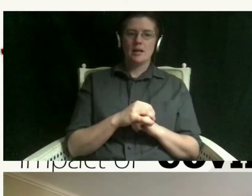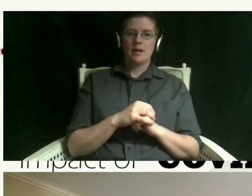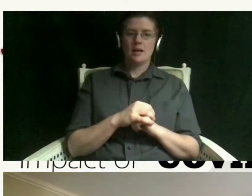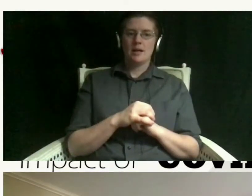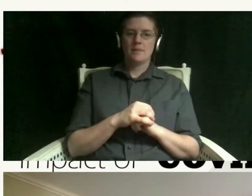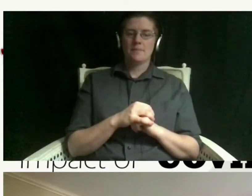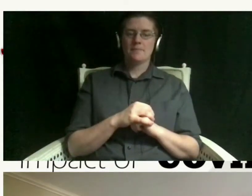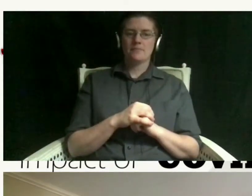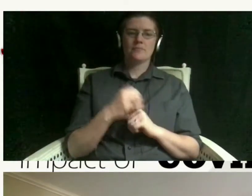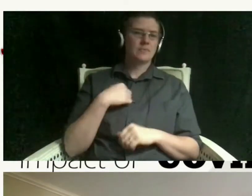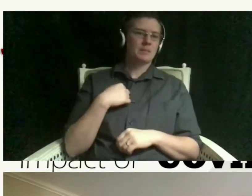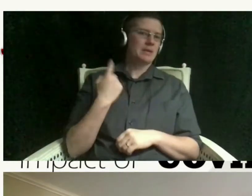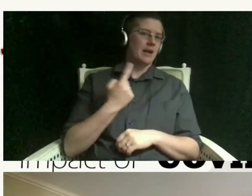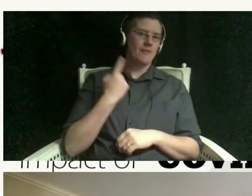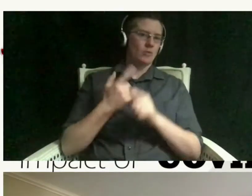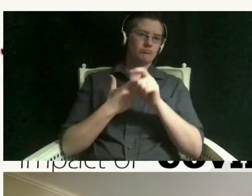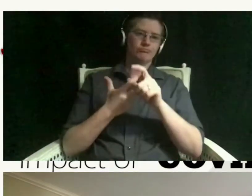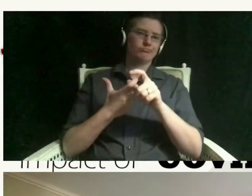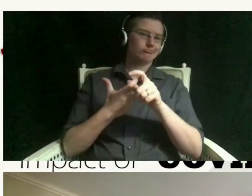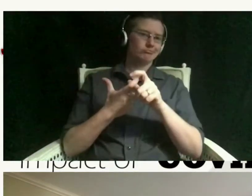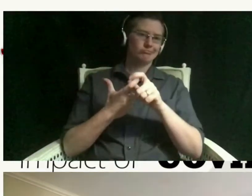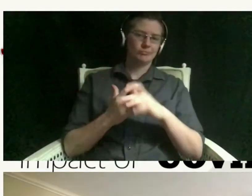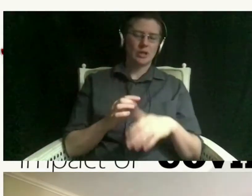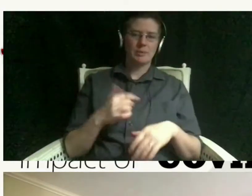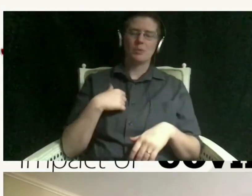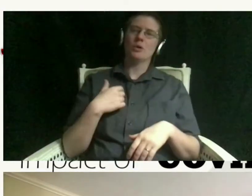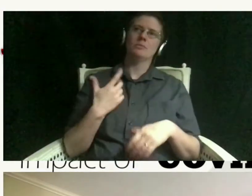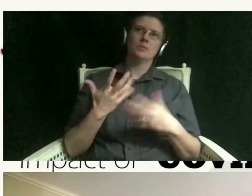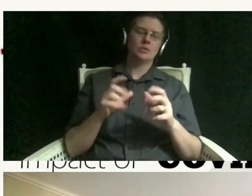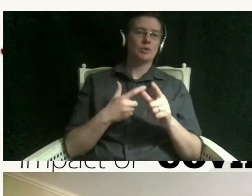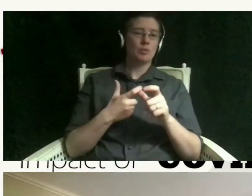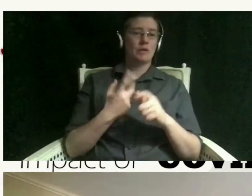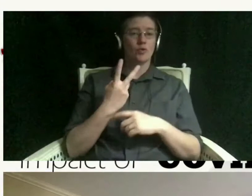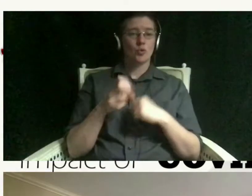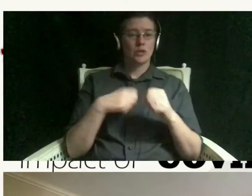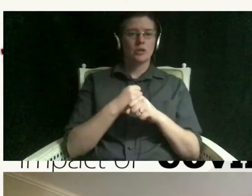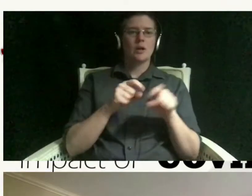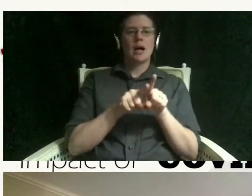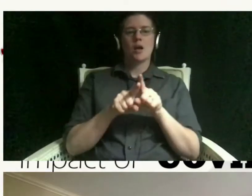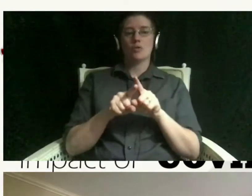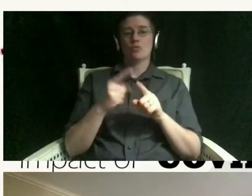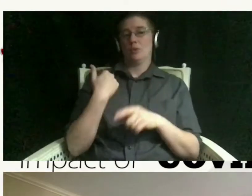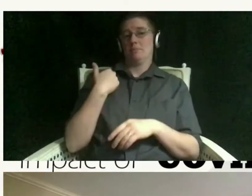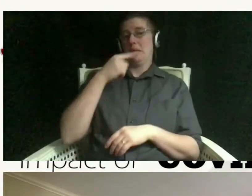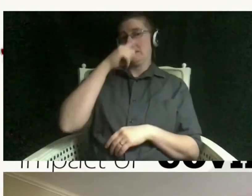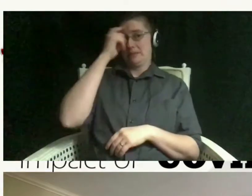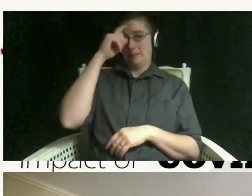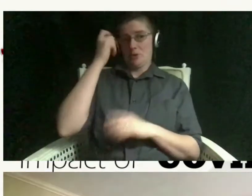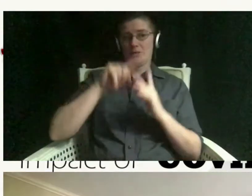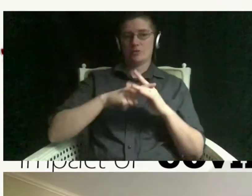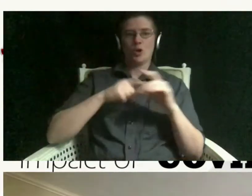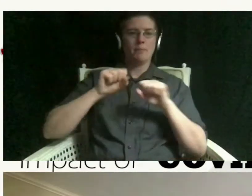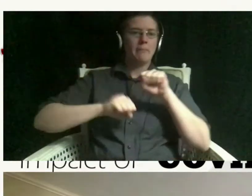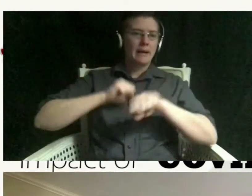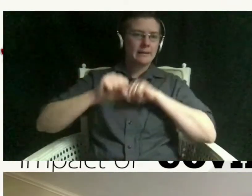i've always been running well i've been running for two years but i also got into biking over the summer and that was really nice because i got to be with my family and